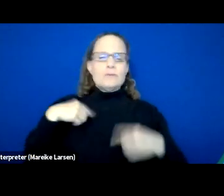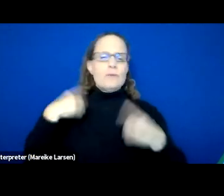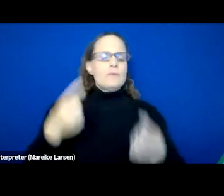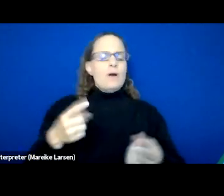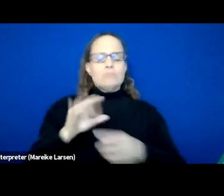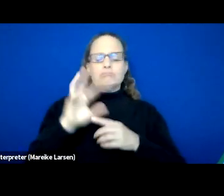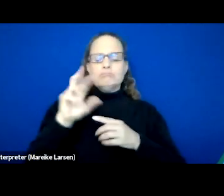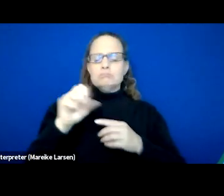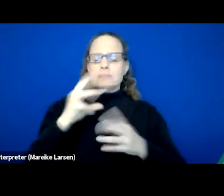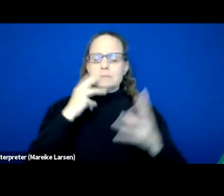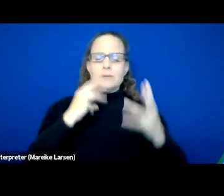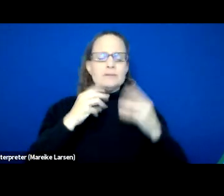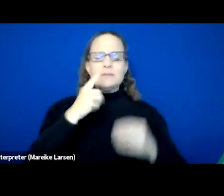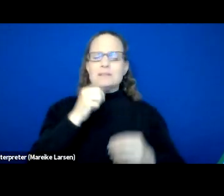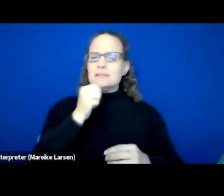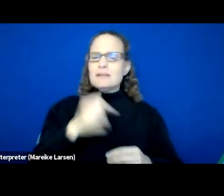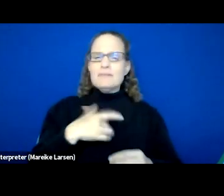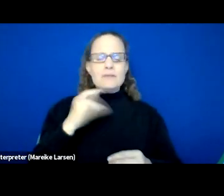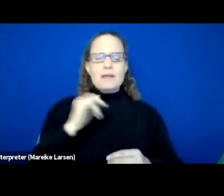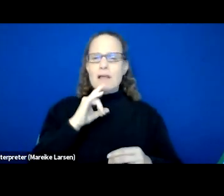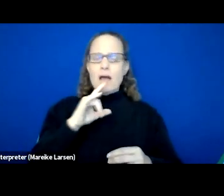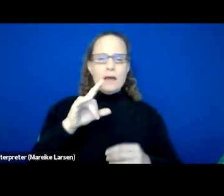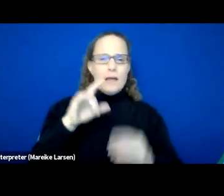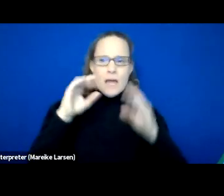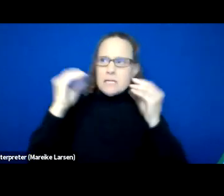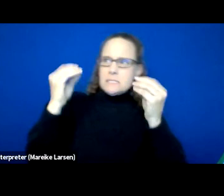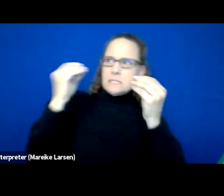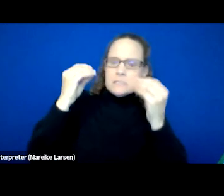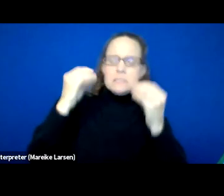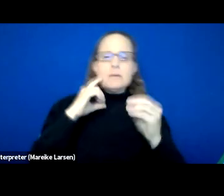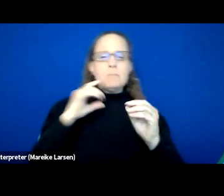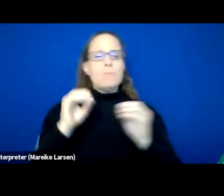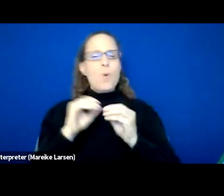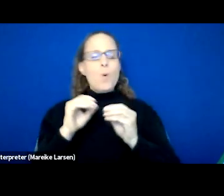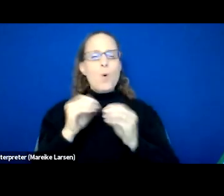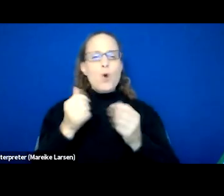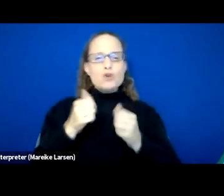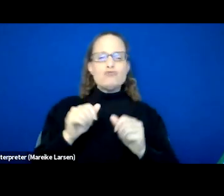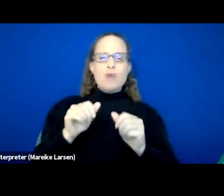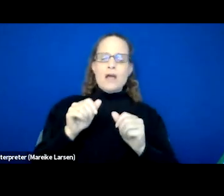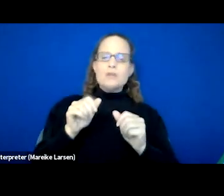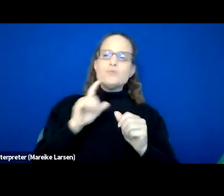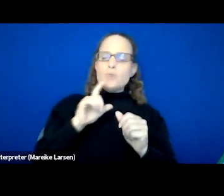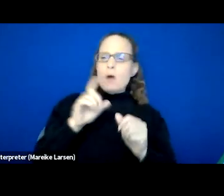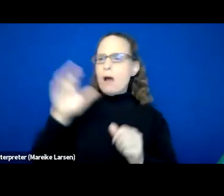because it didn't even feel like educational purposes. It felt like they were more so trying to get our side of what our trauma was